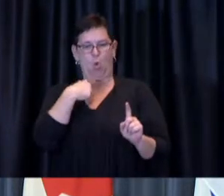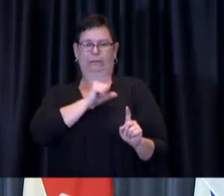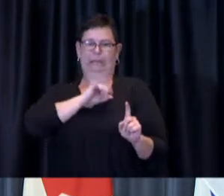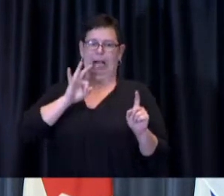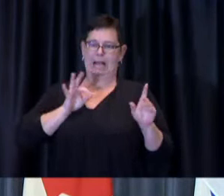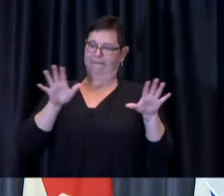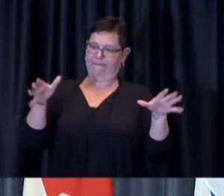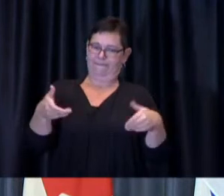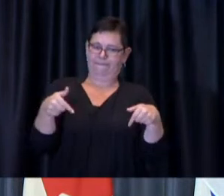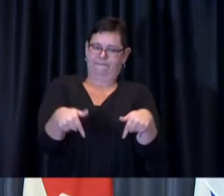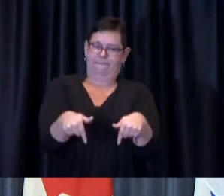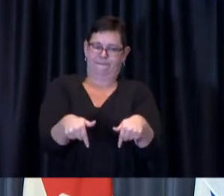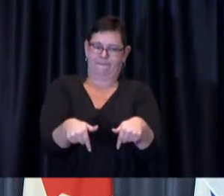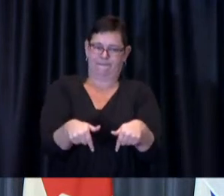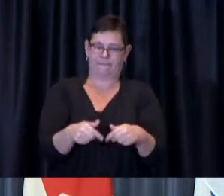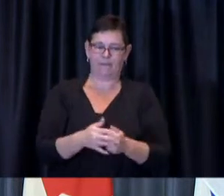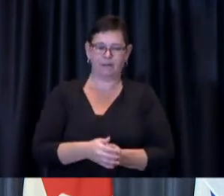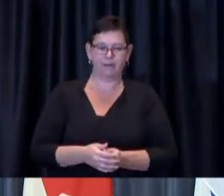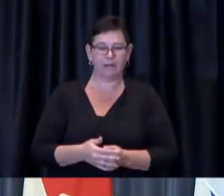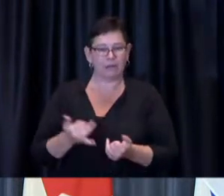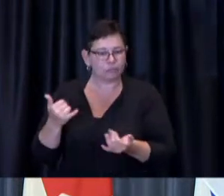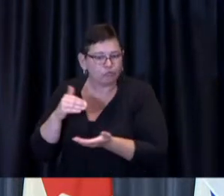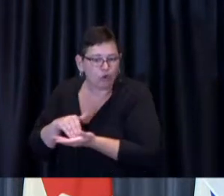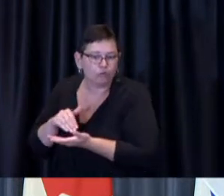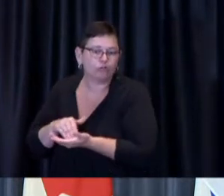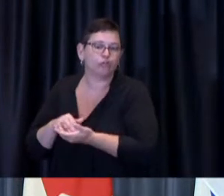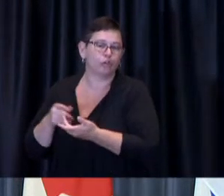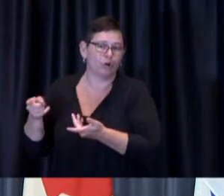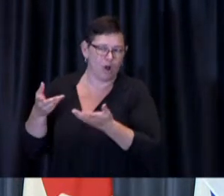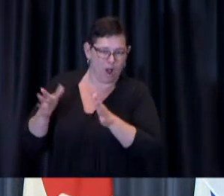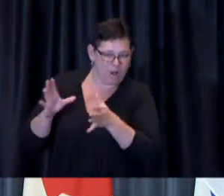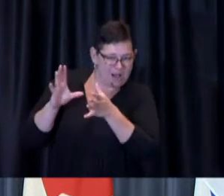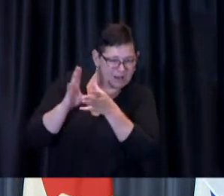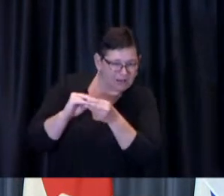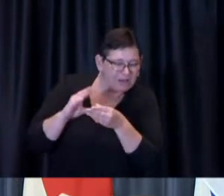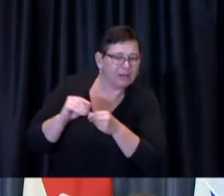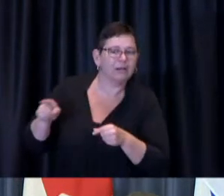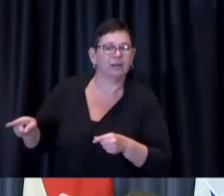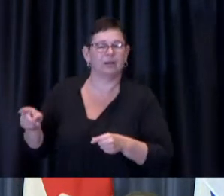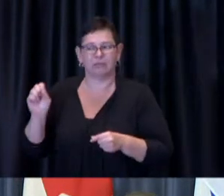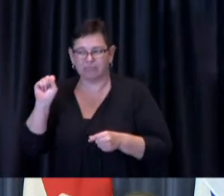both dr davila and i have referred to but i think it is certainly going to be i think a better